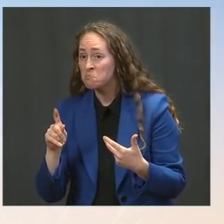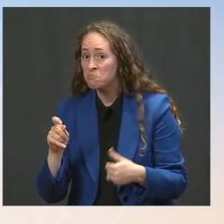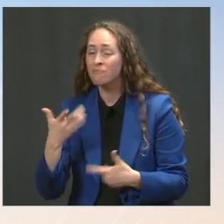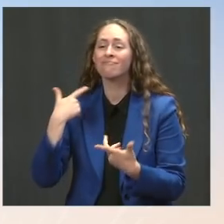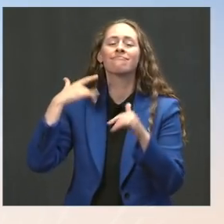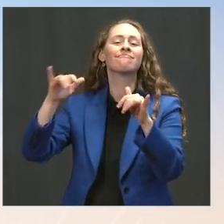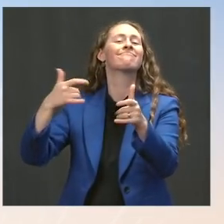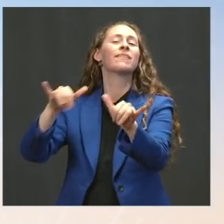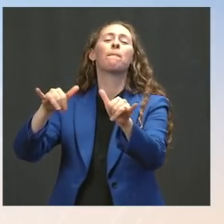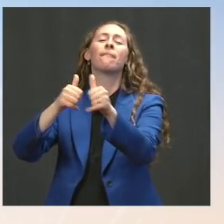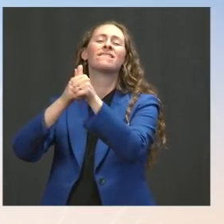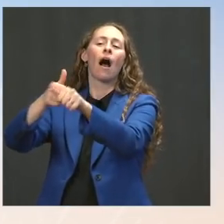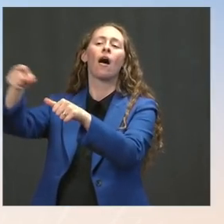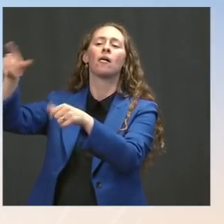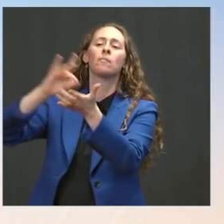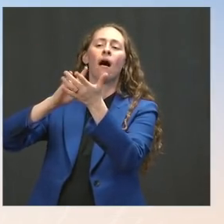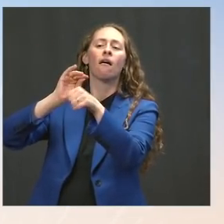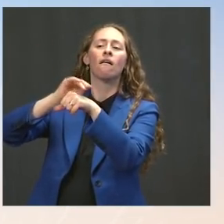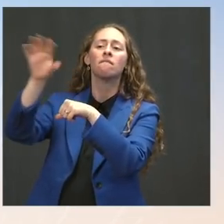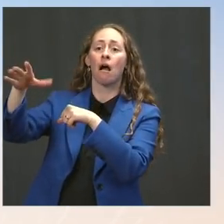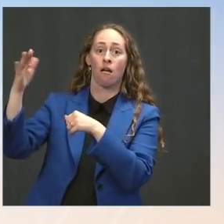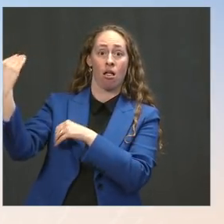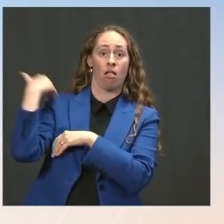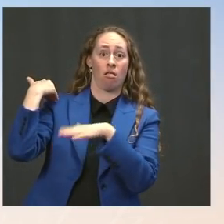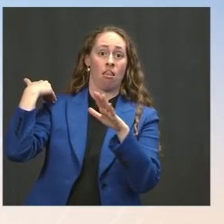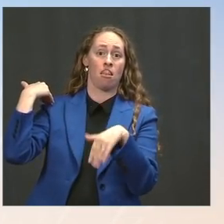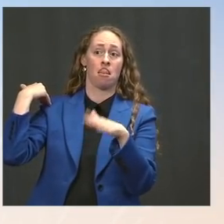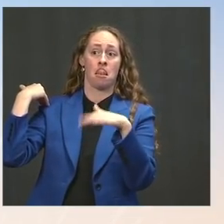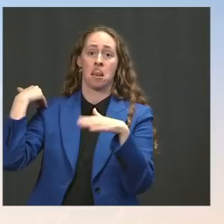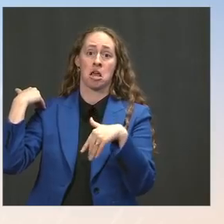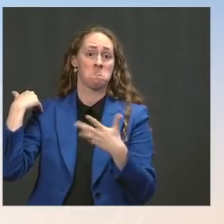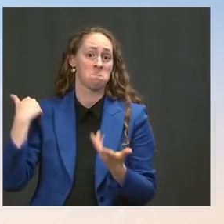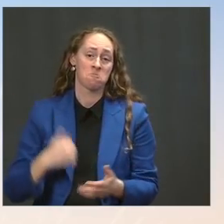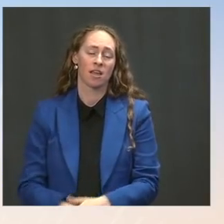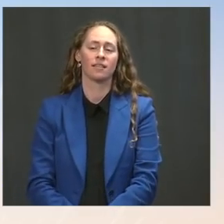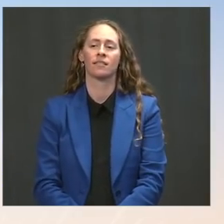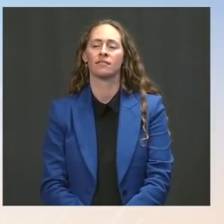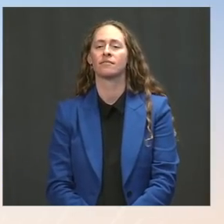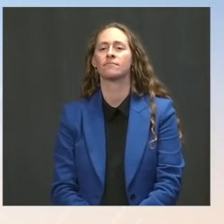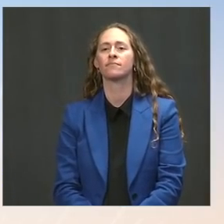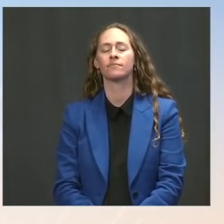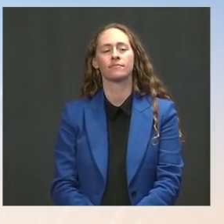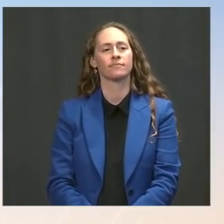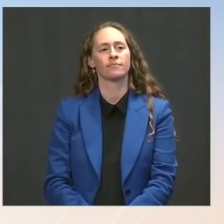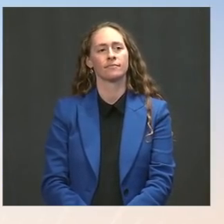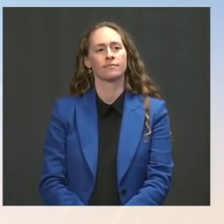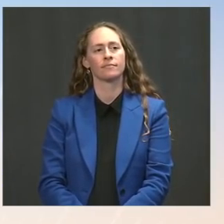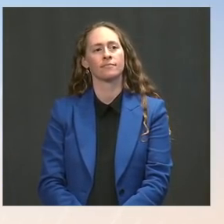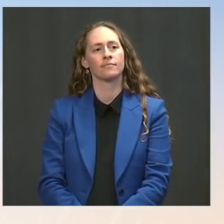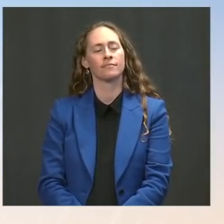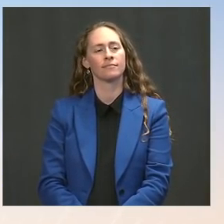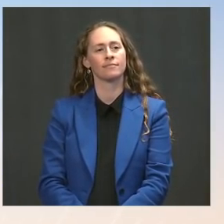that they are providing at this point in time. Go ahead. The Press: Thanks. I know that you've said a lot about being guided by the science.